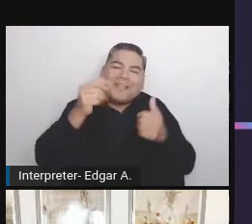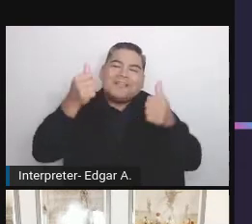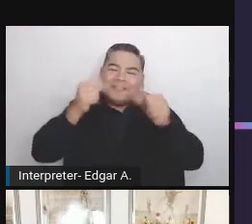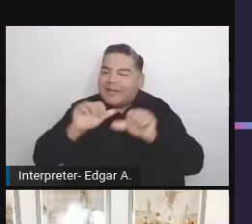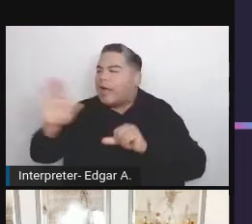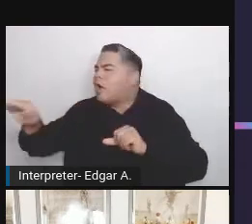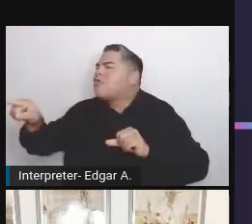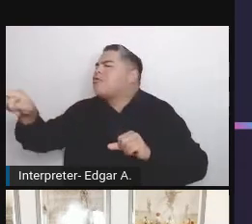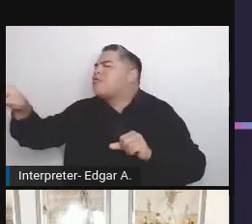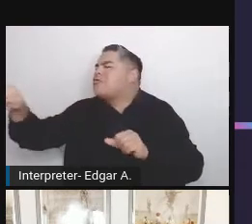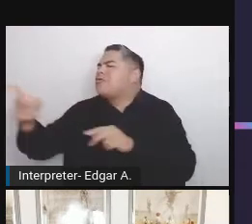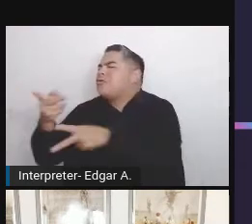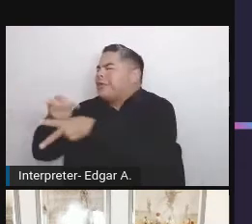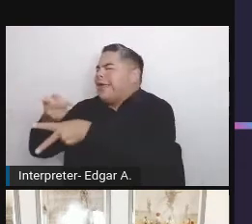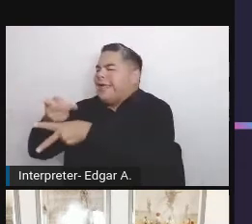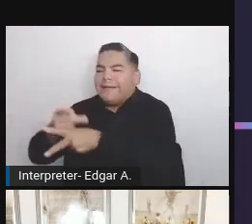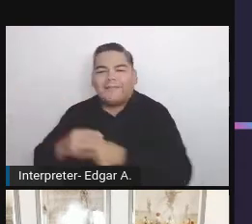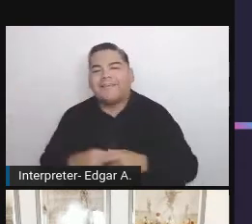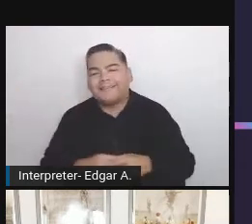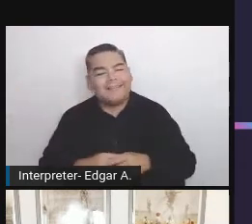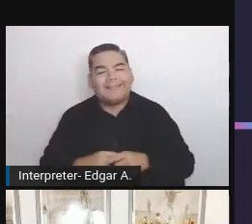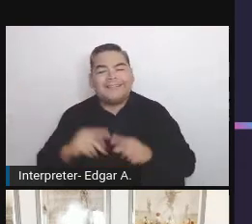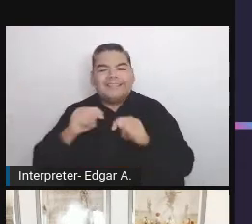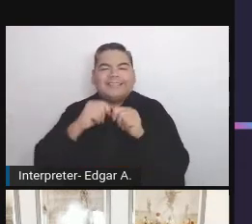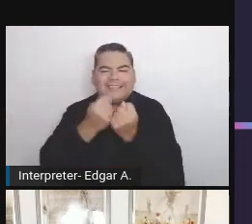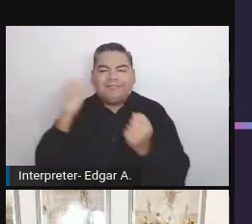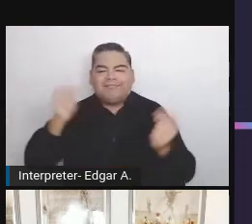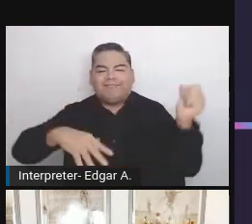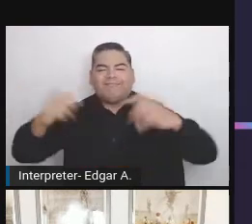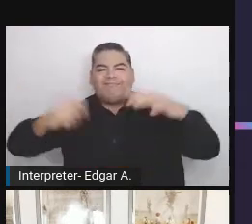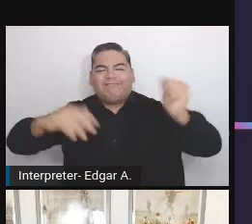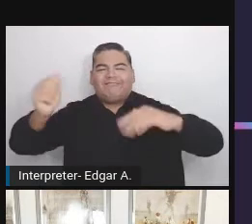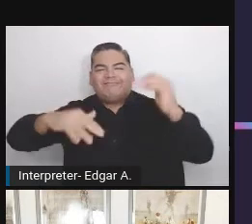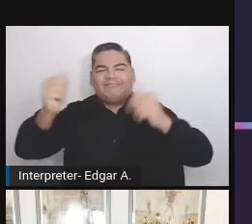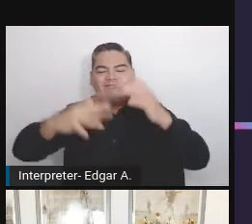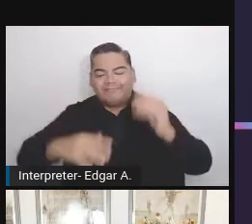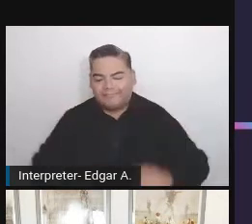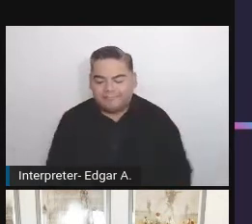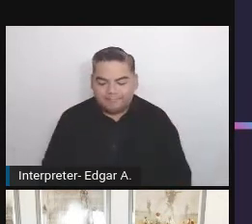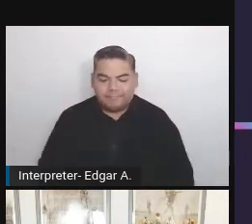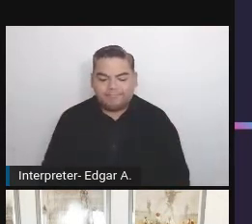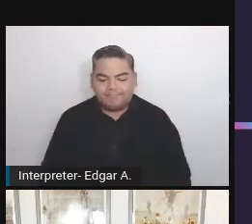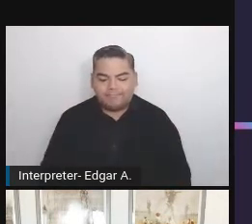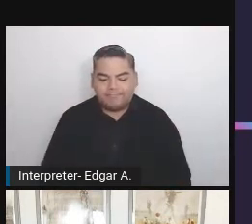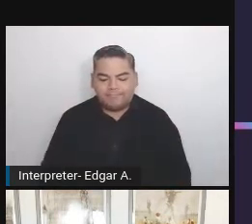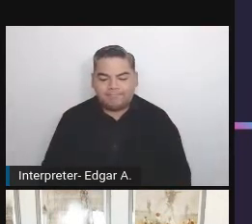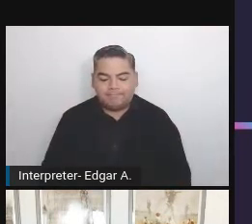Also quite often there is this sad argument that we have more important things to do.